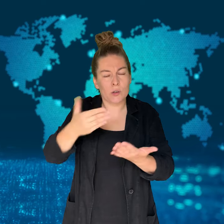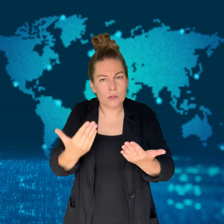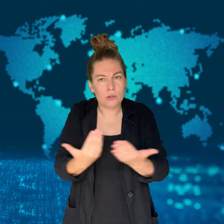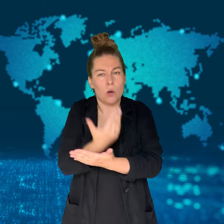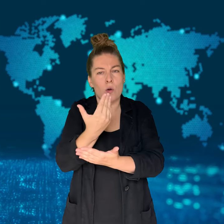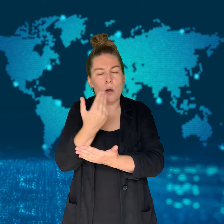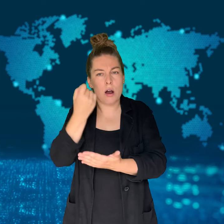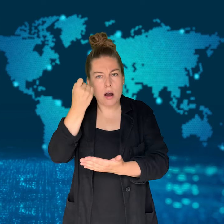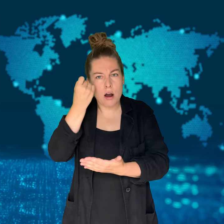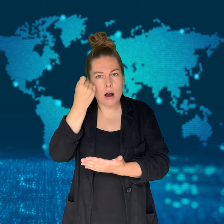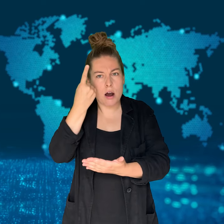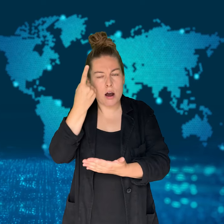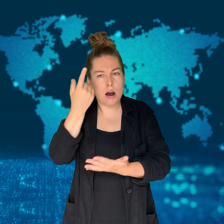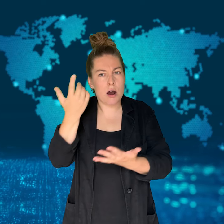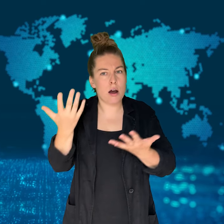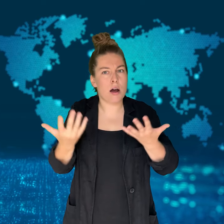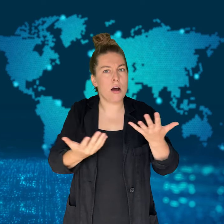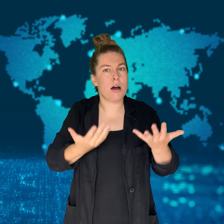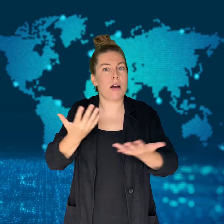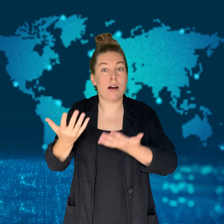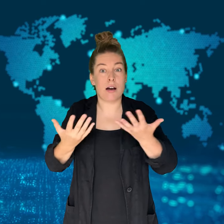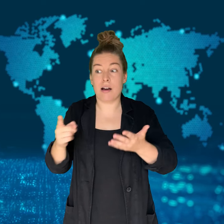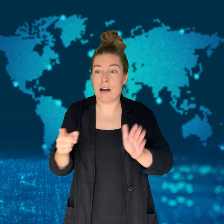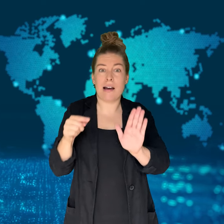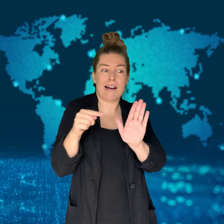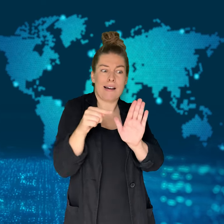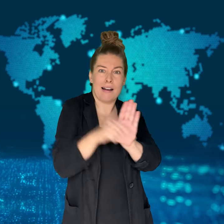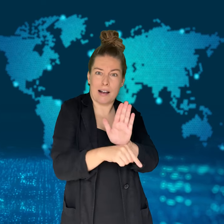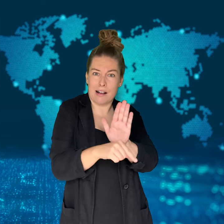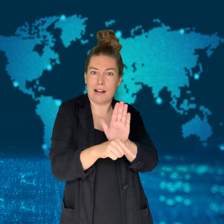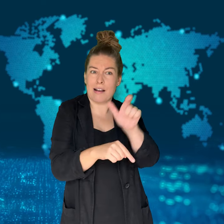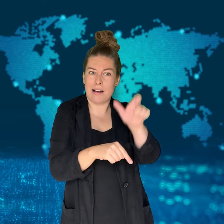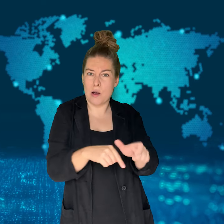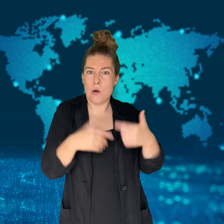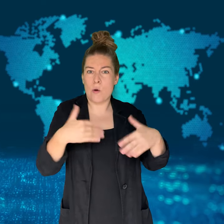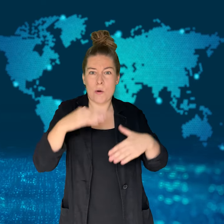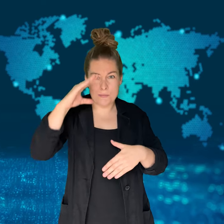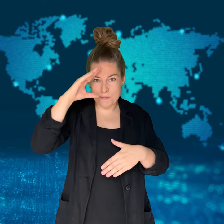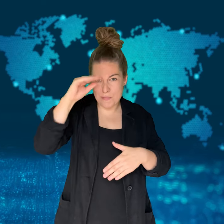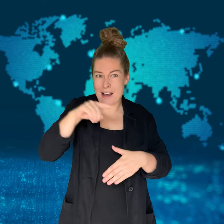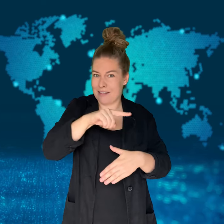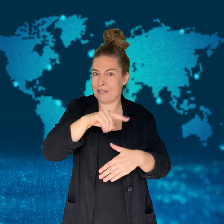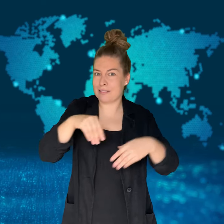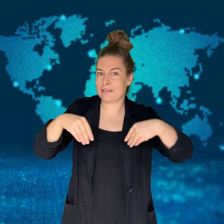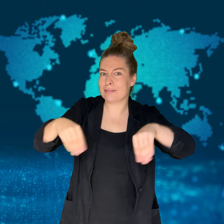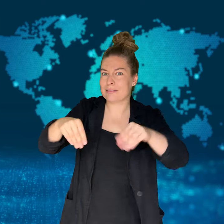Kizer was not simply a cold-blooded criminal.